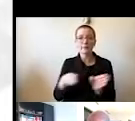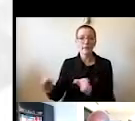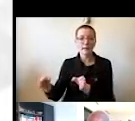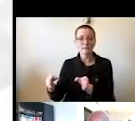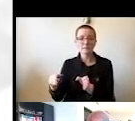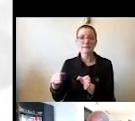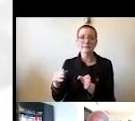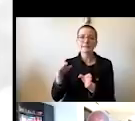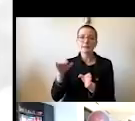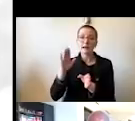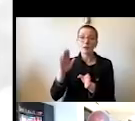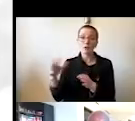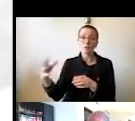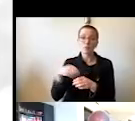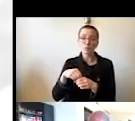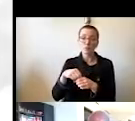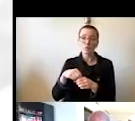in state funding in the coming years.